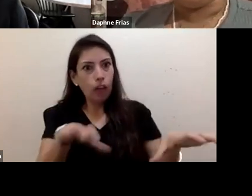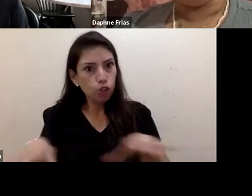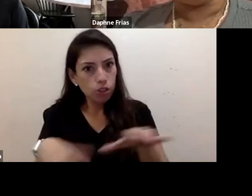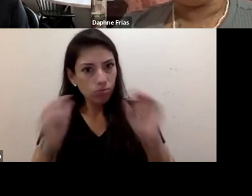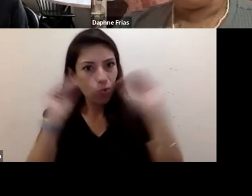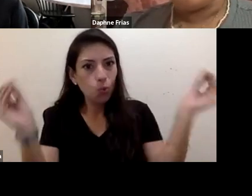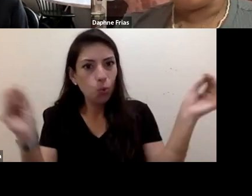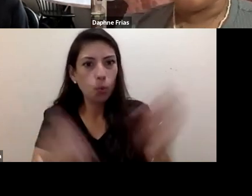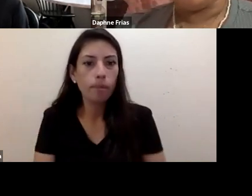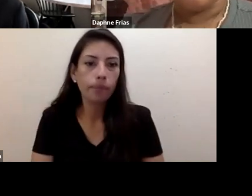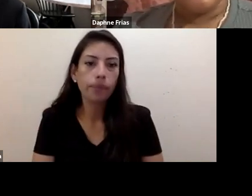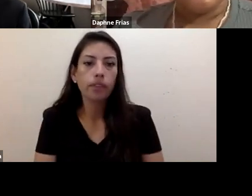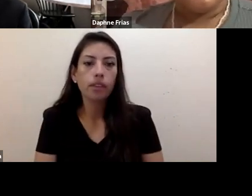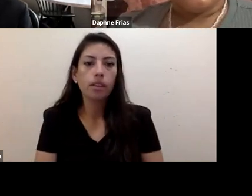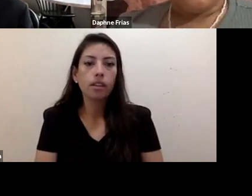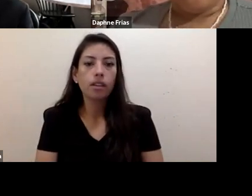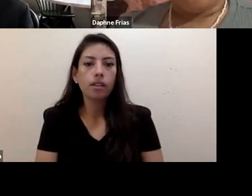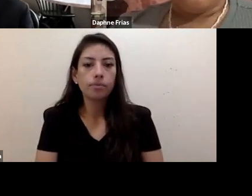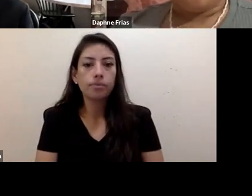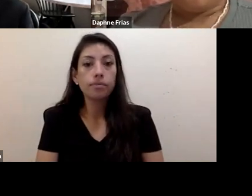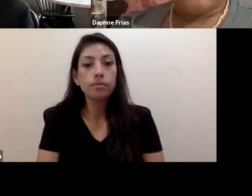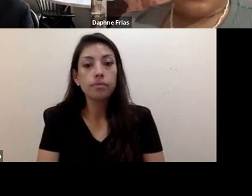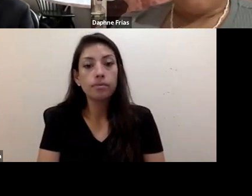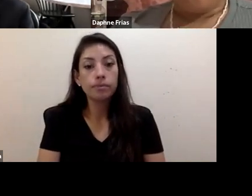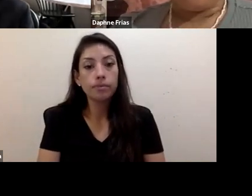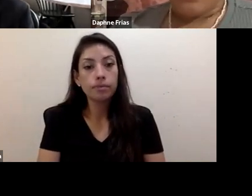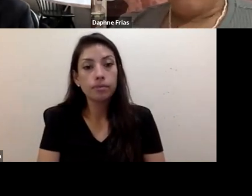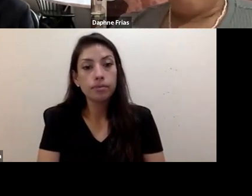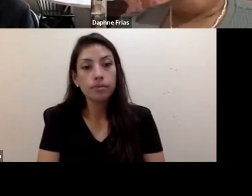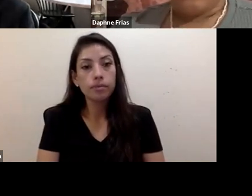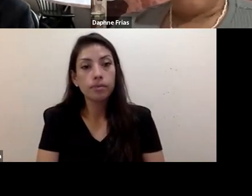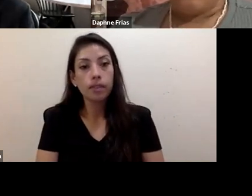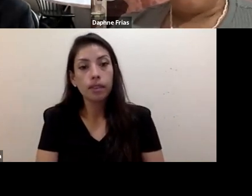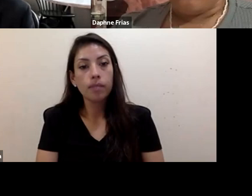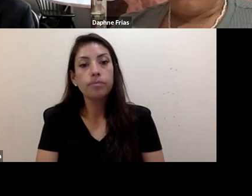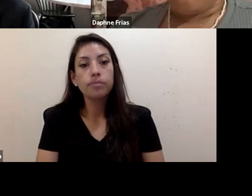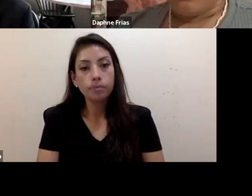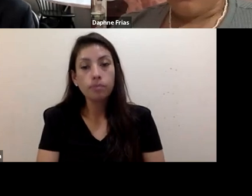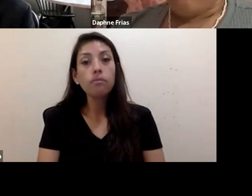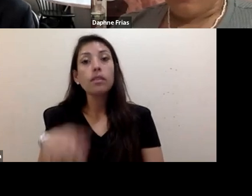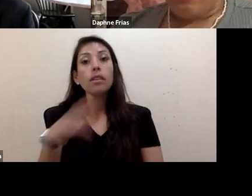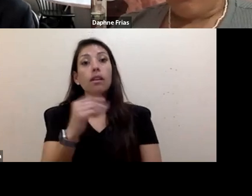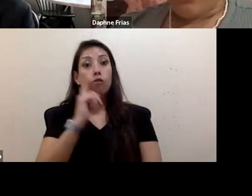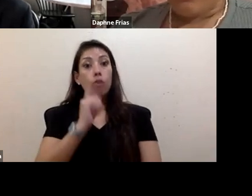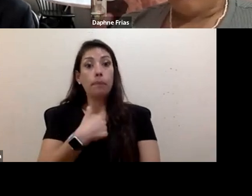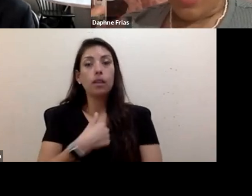And, for me, I think one of the ways that I combat eco anxiety is by doing things very much like this,